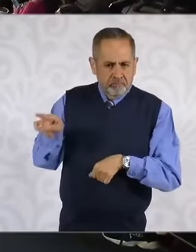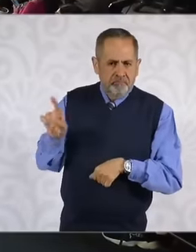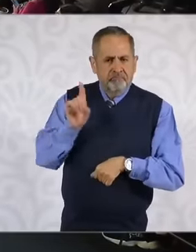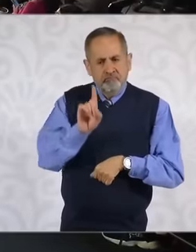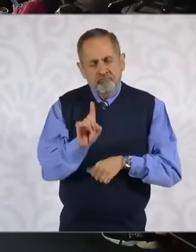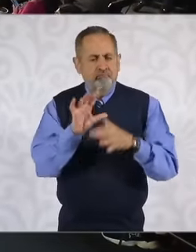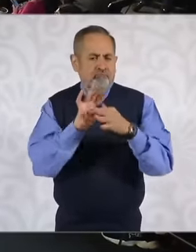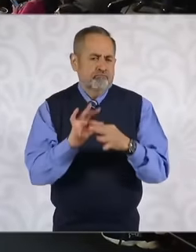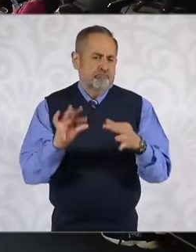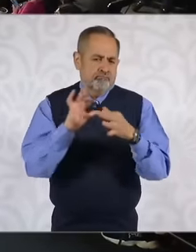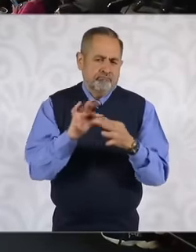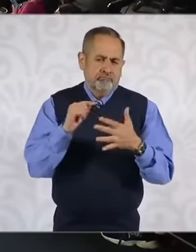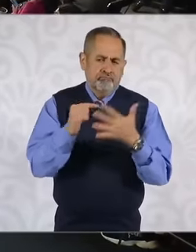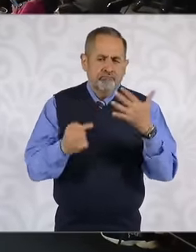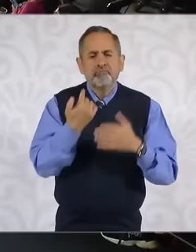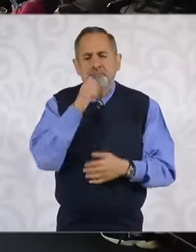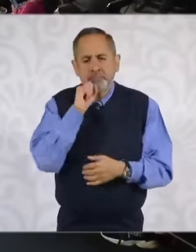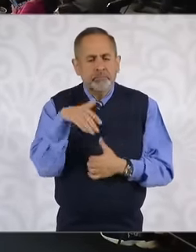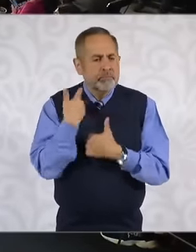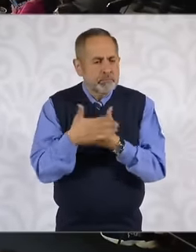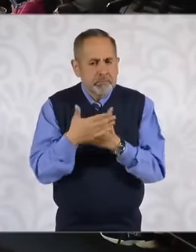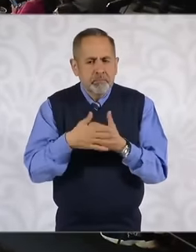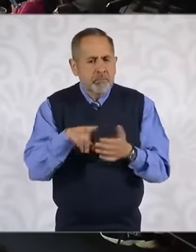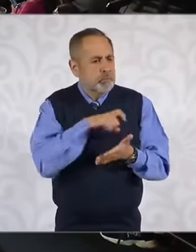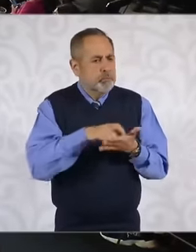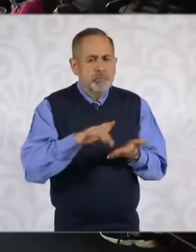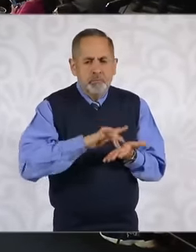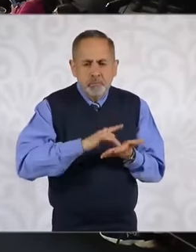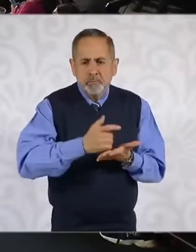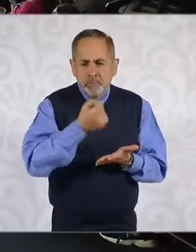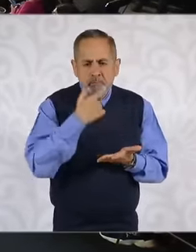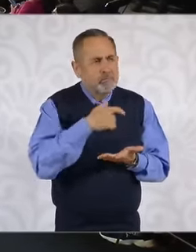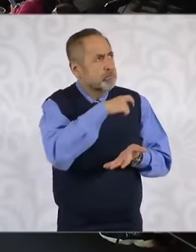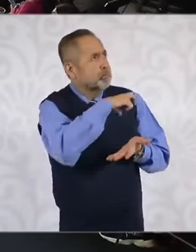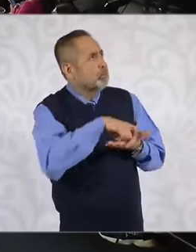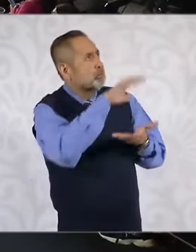the new purchase of medicines will be made, the distribution, etc., etc., for